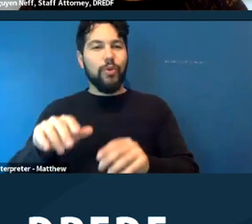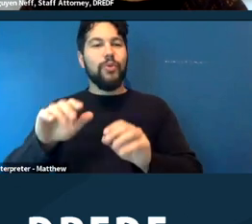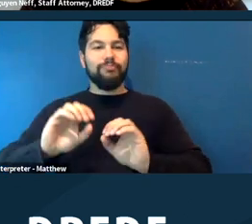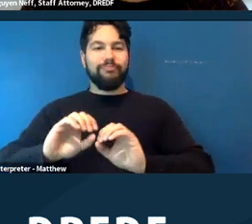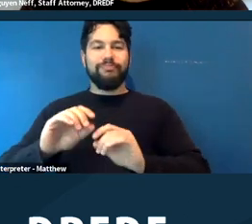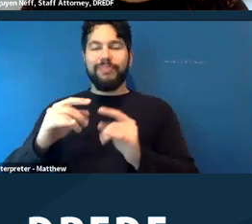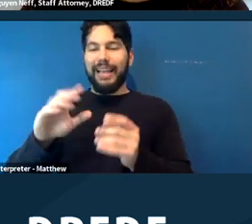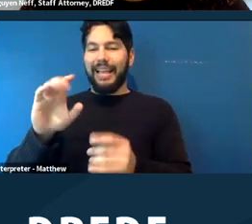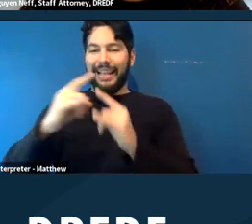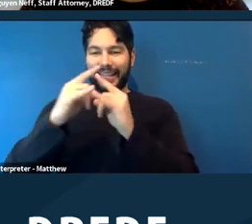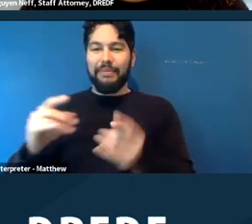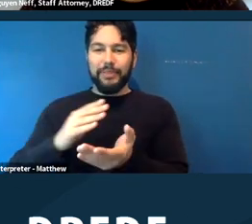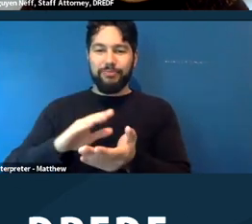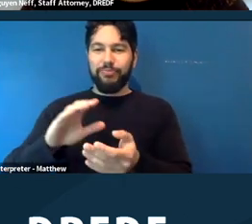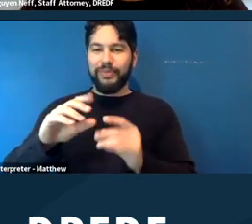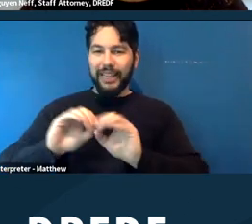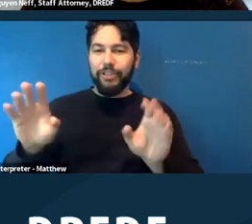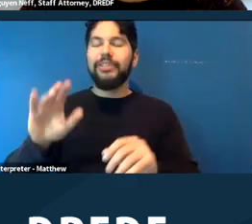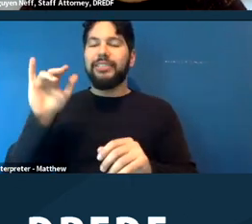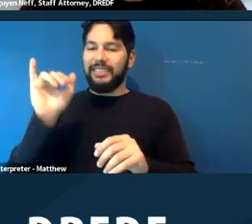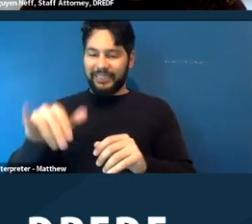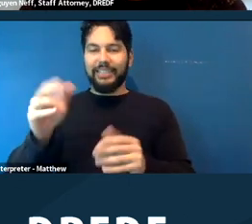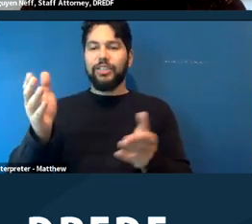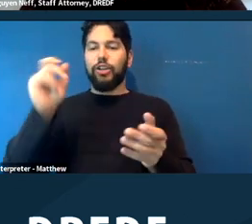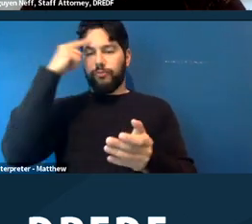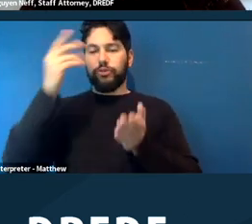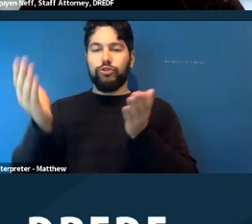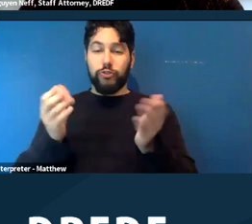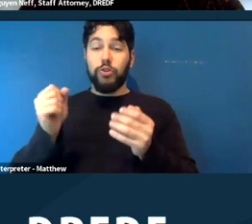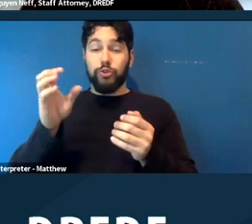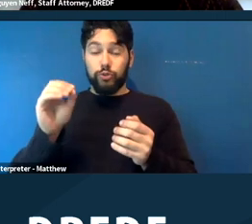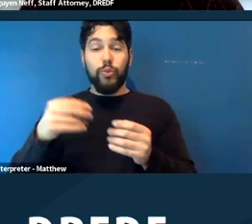requesting assistance in moving belongings would be a reasonable accommodation.